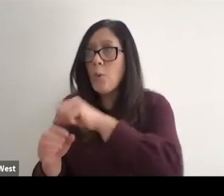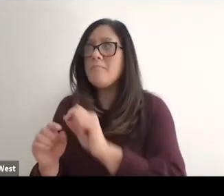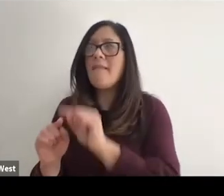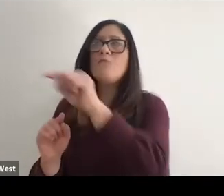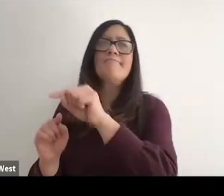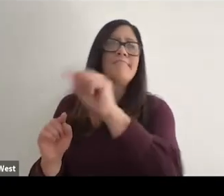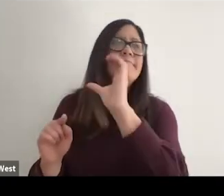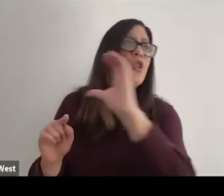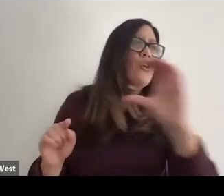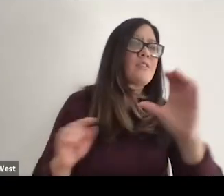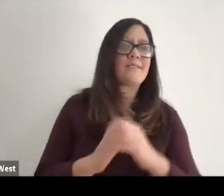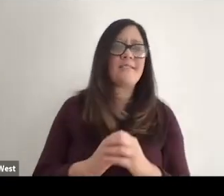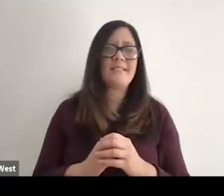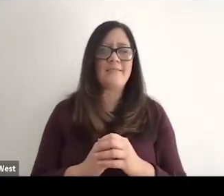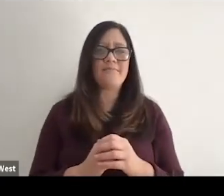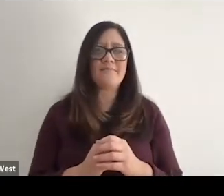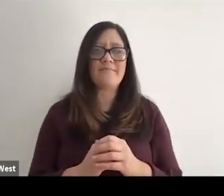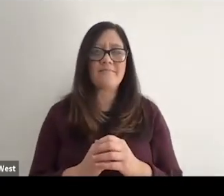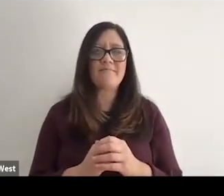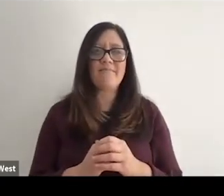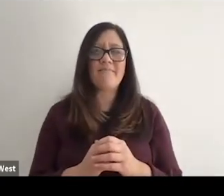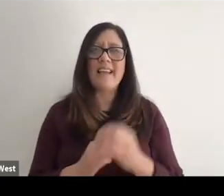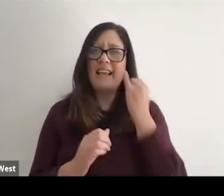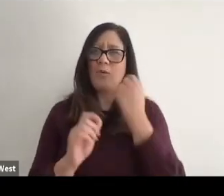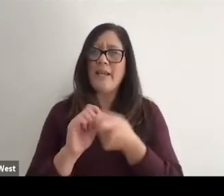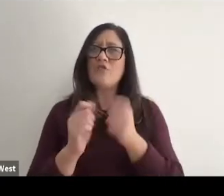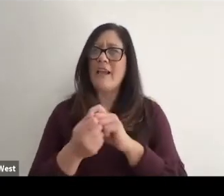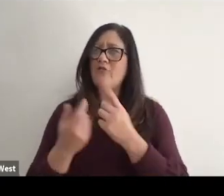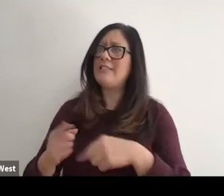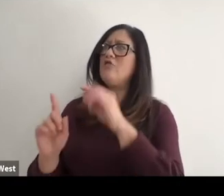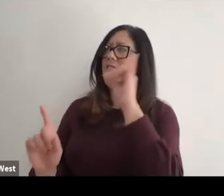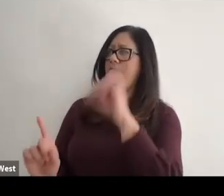child in this country and and. If we can shift that mindset and achieve that,